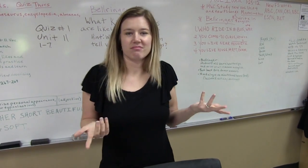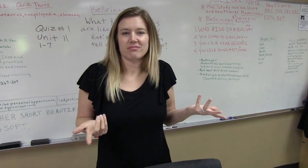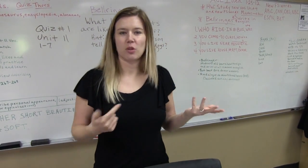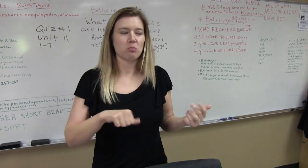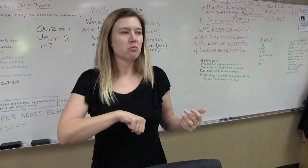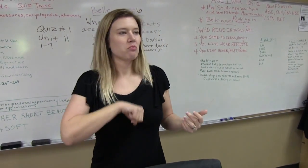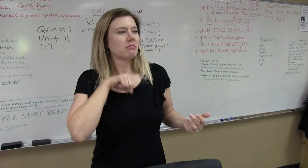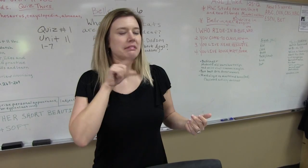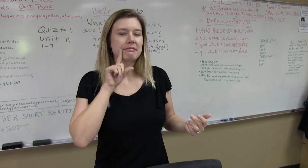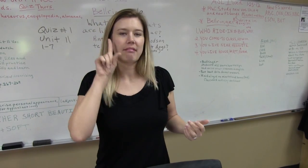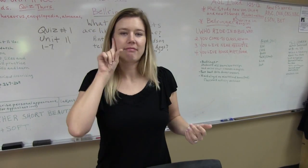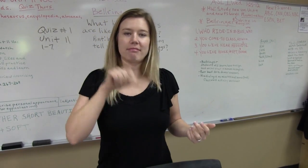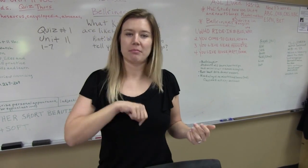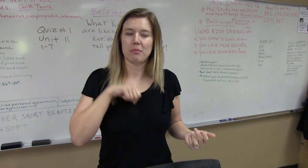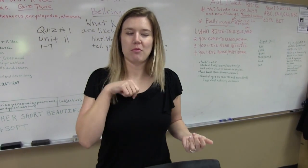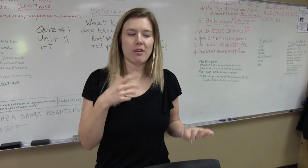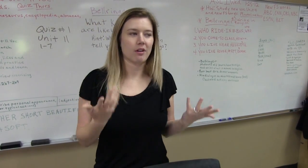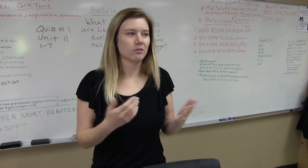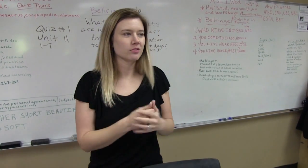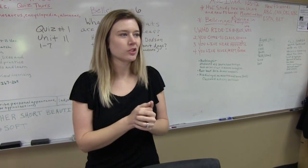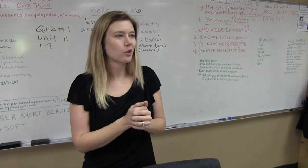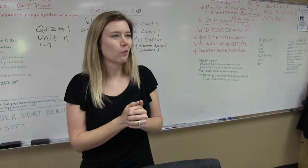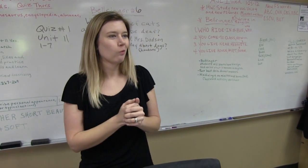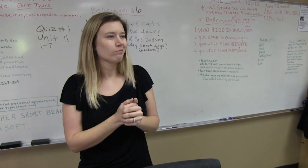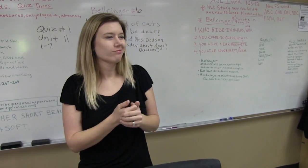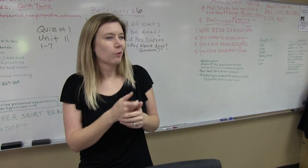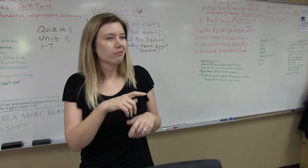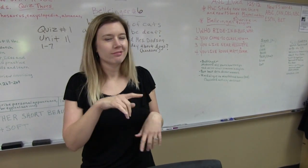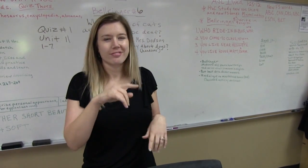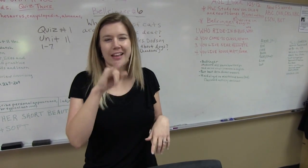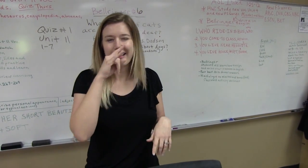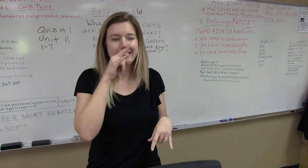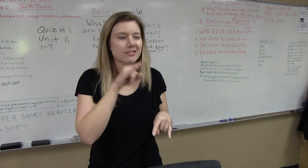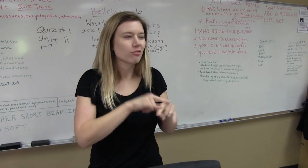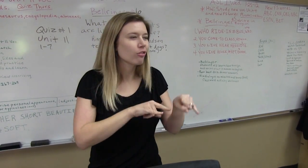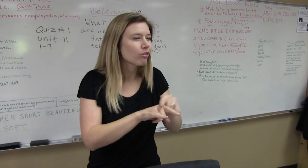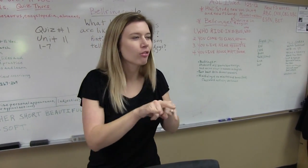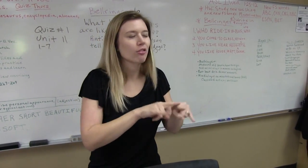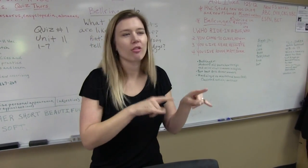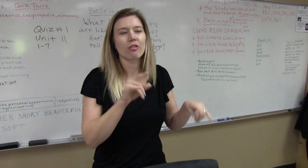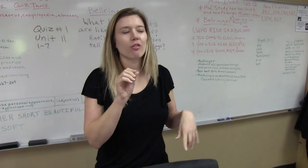forward. It's no big deal. I mean I'm deaf and I'm proud of it. You know if kids would